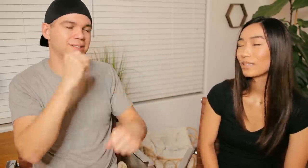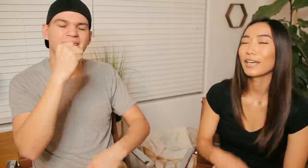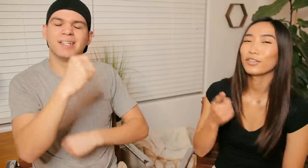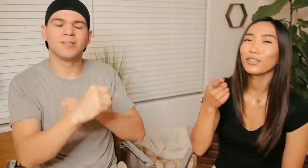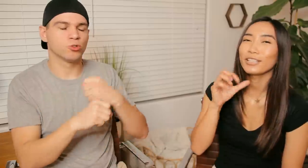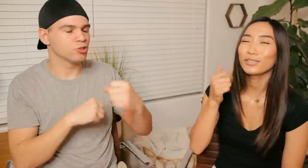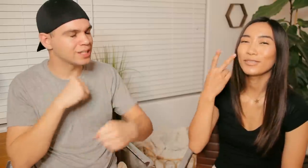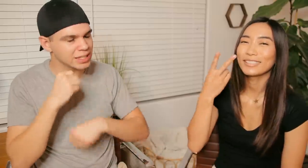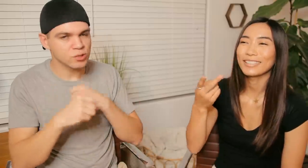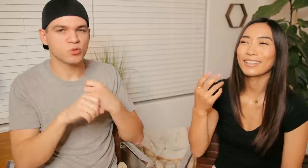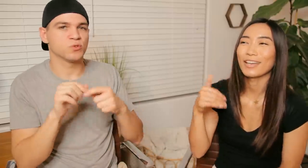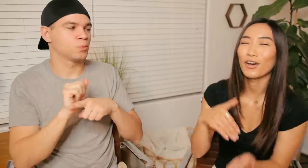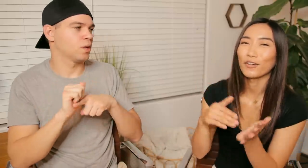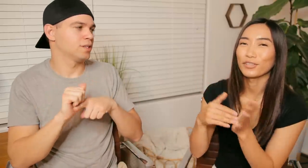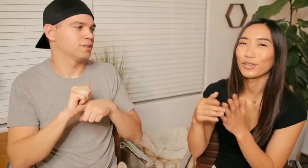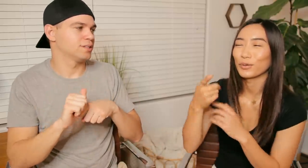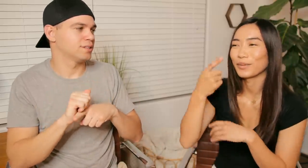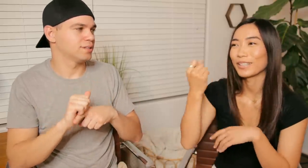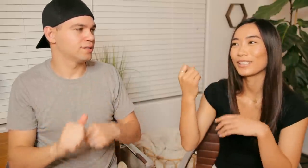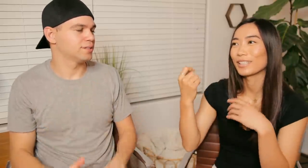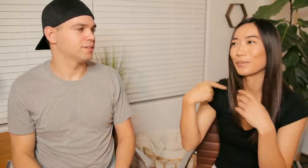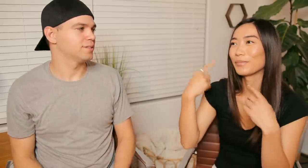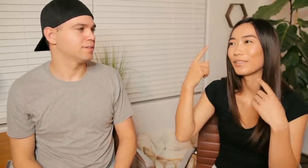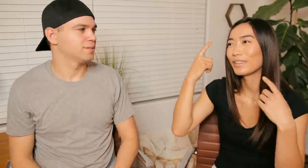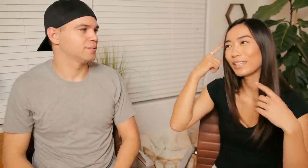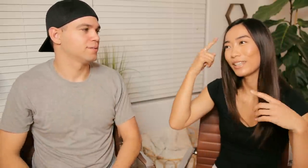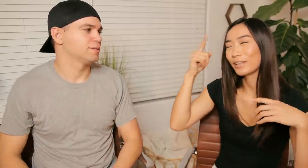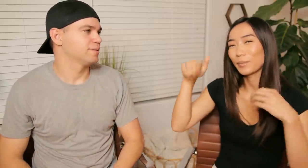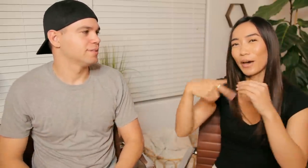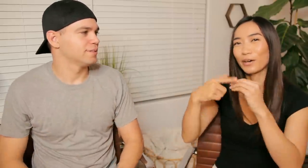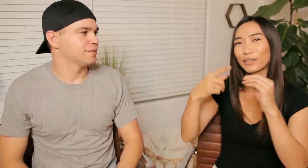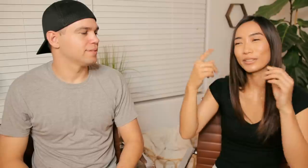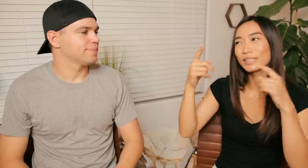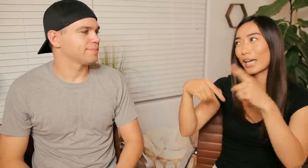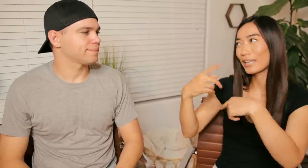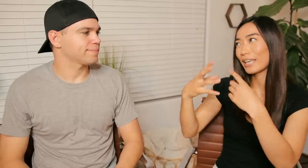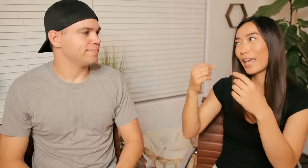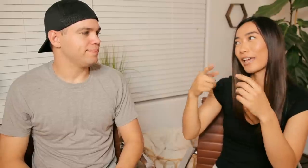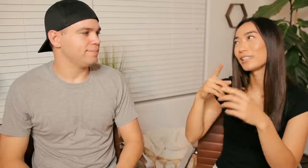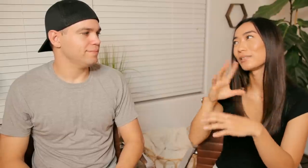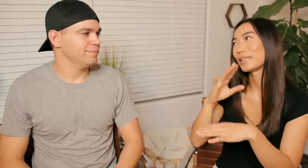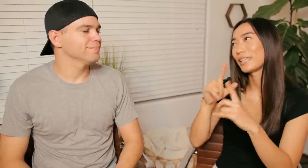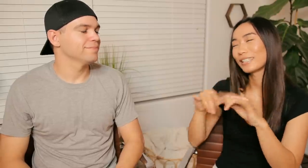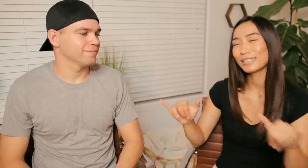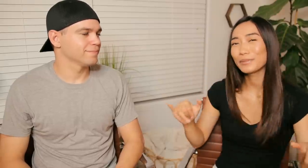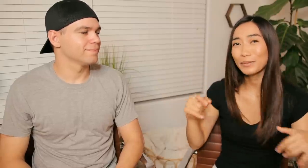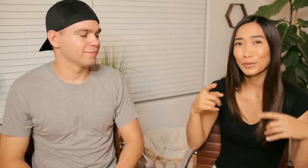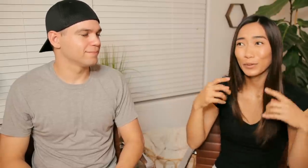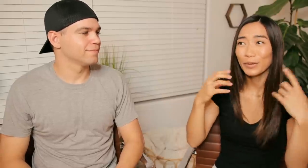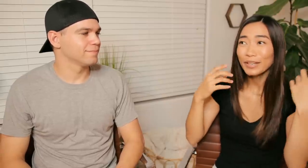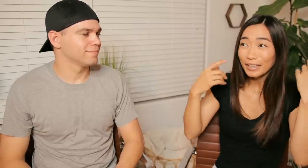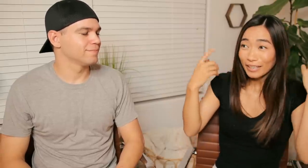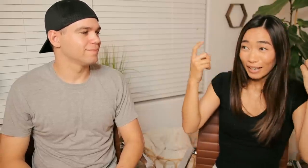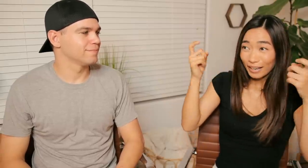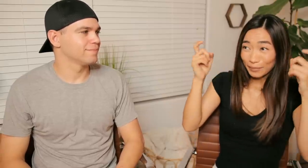E: Yeah you guys don't see it that often though because I'm thinking about signing and speaking at the same time so